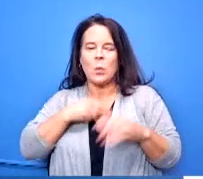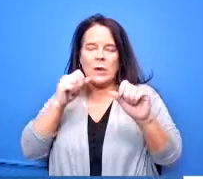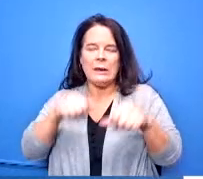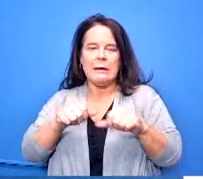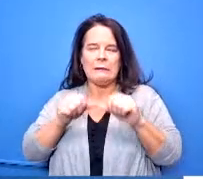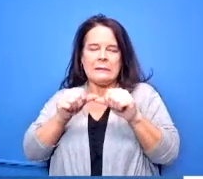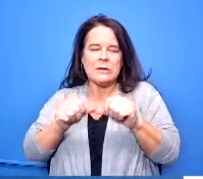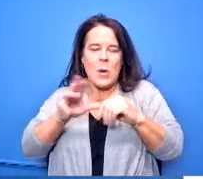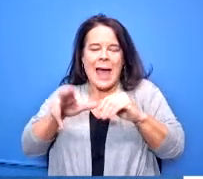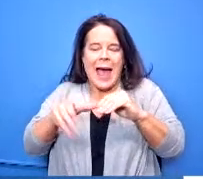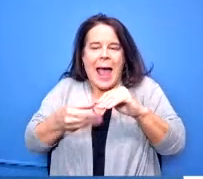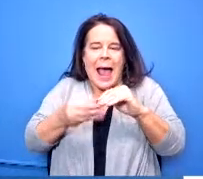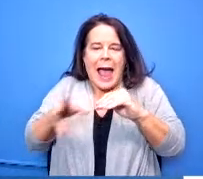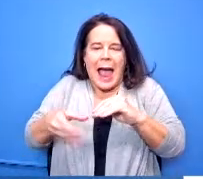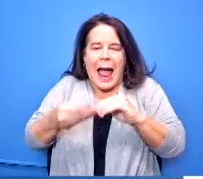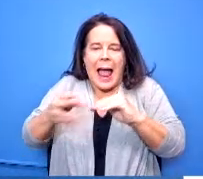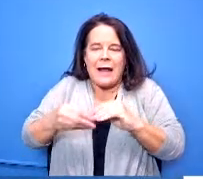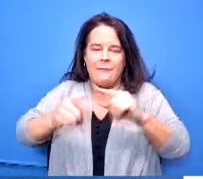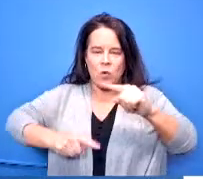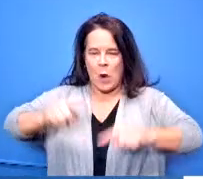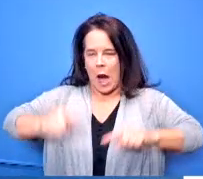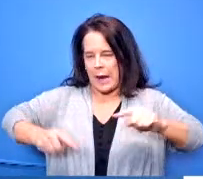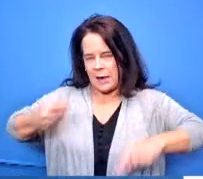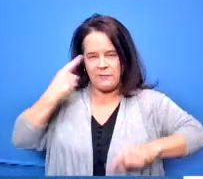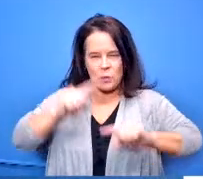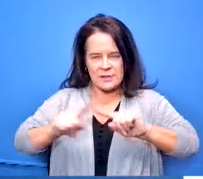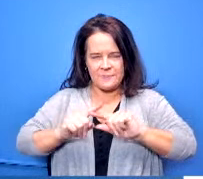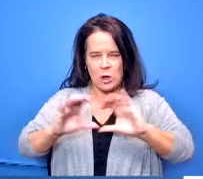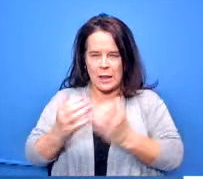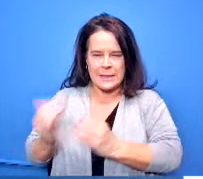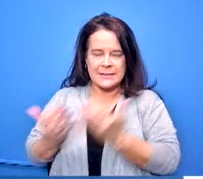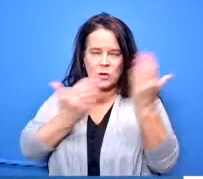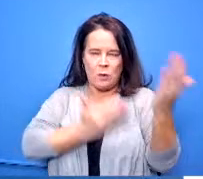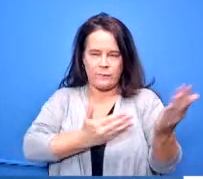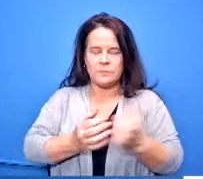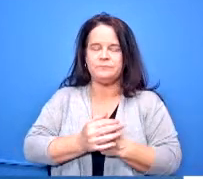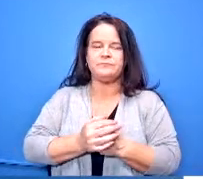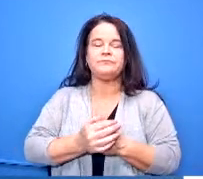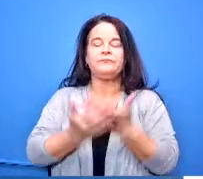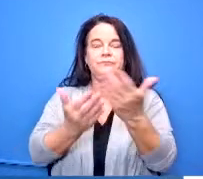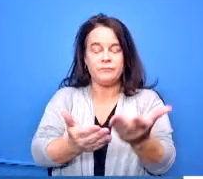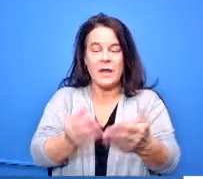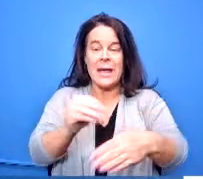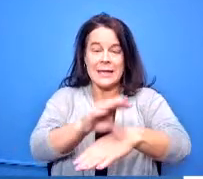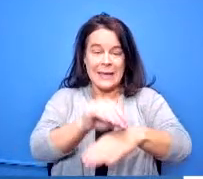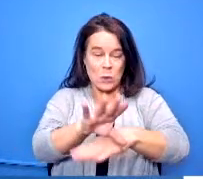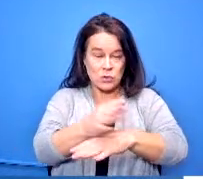to our course offerings the counselors then make presentations to all of the students